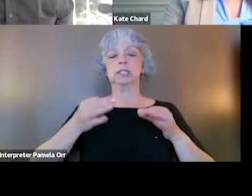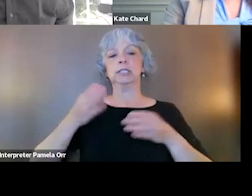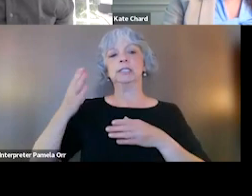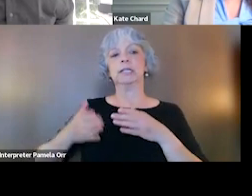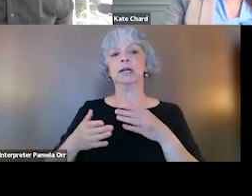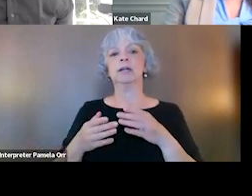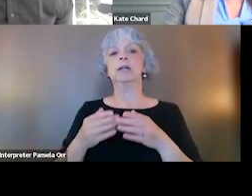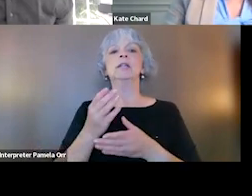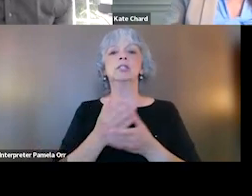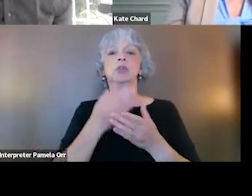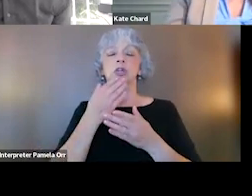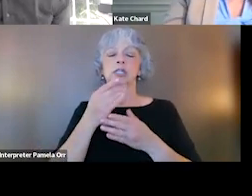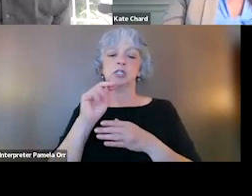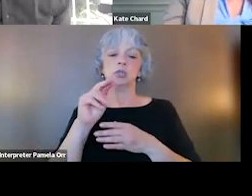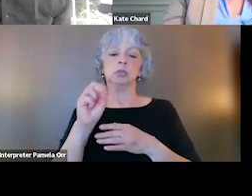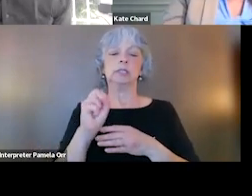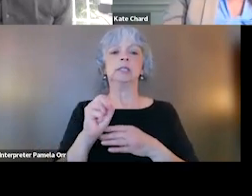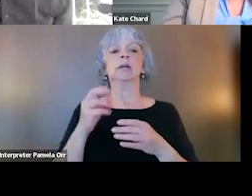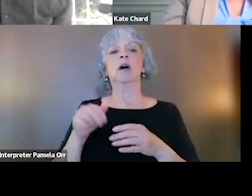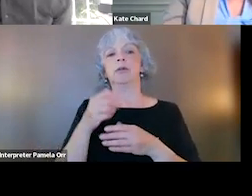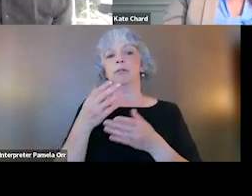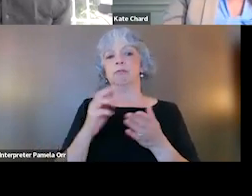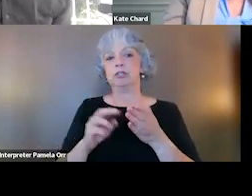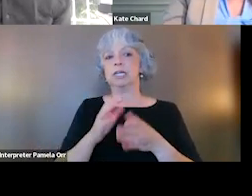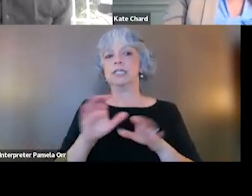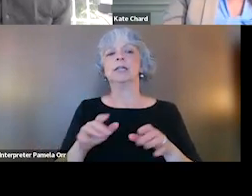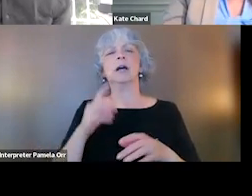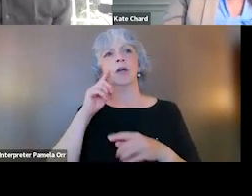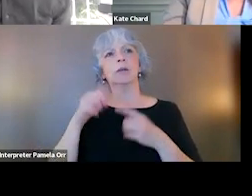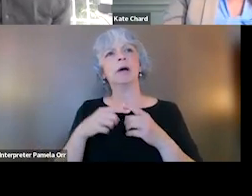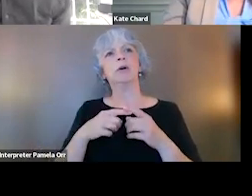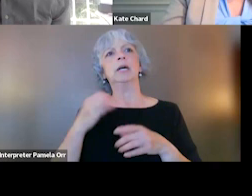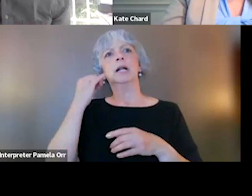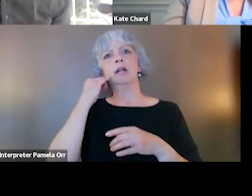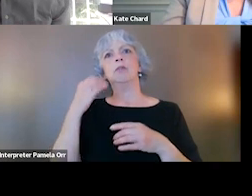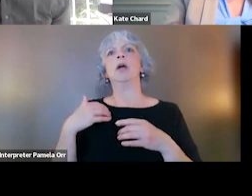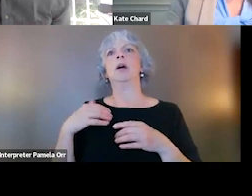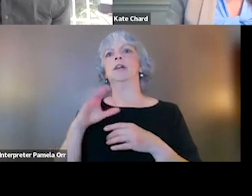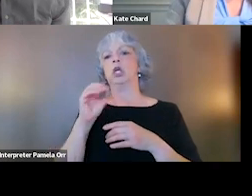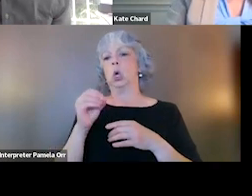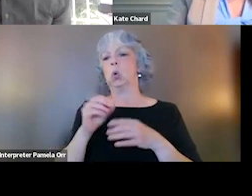that I did a couple years ago with our colleague, Dr. Finlay that really looked at this question about whether or not having a co-occurring substance use disorder